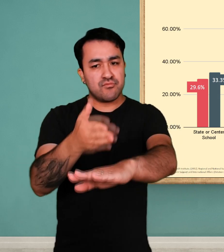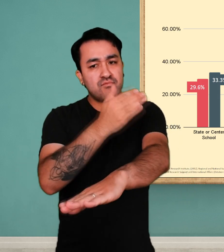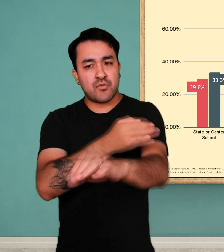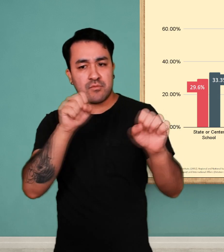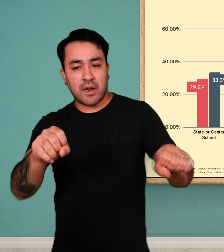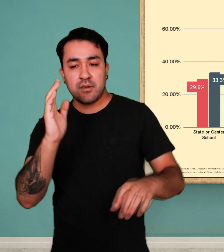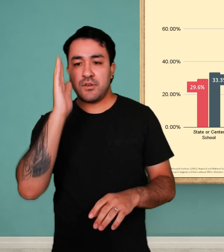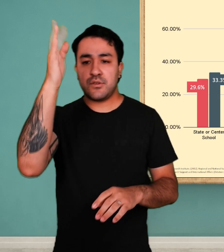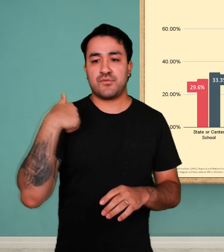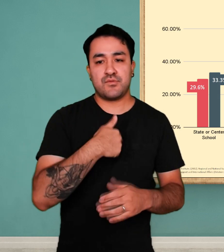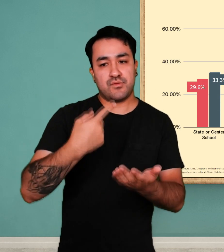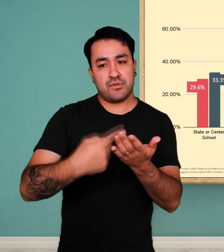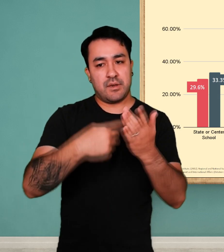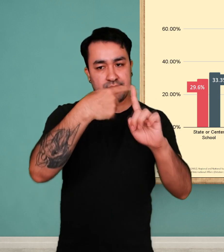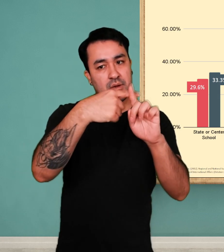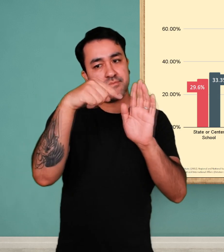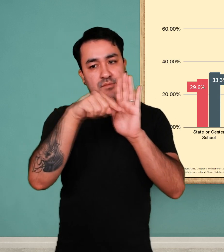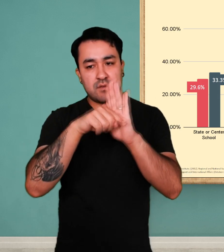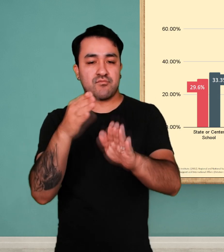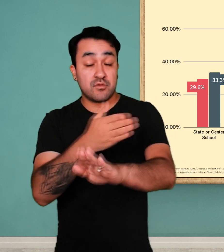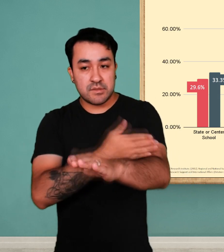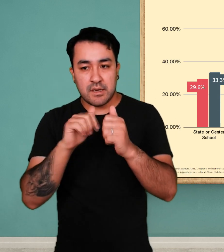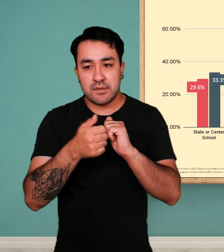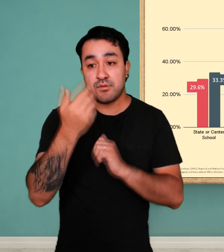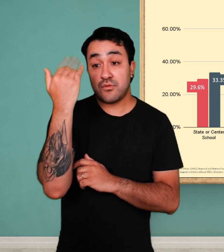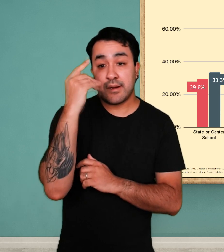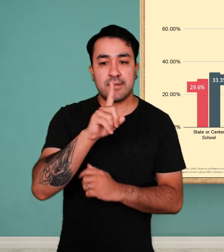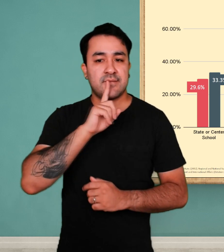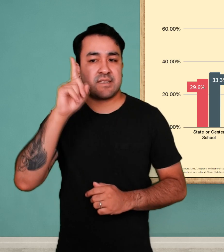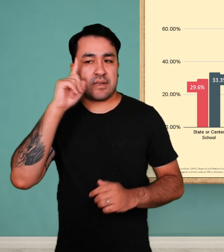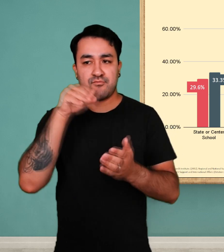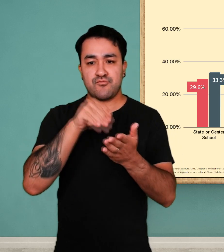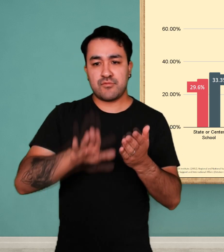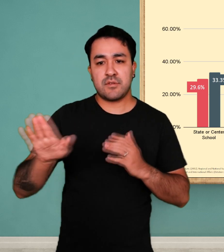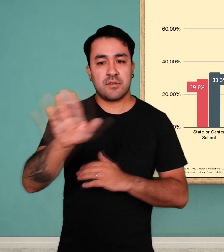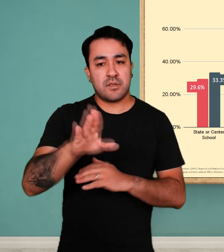They all have their benefits and areas they could improve. In future videos,